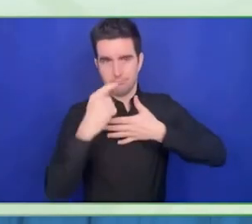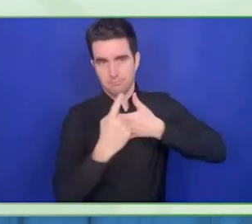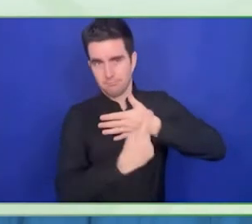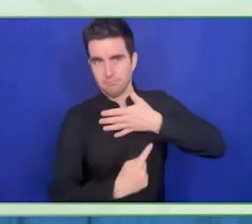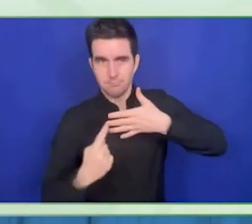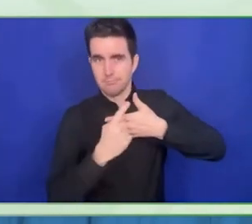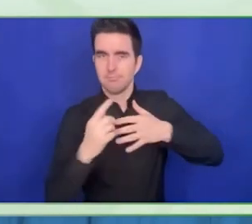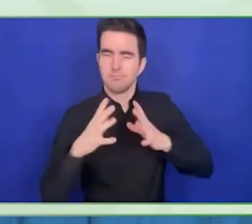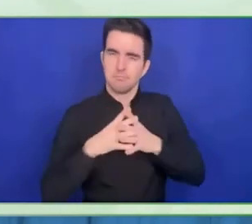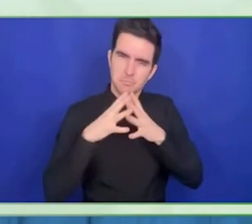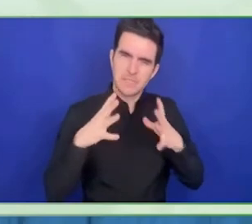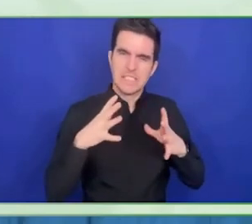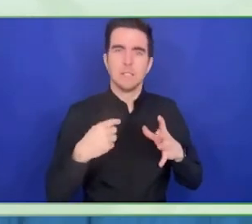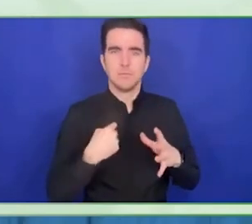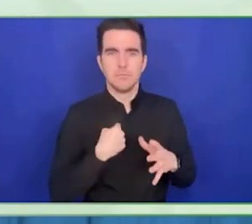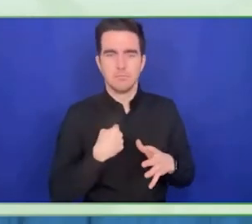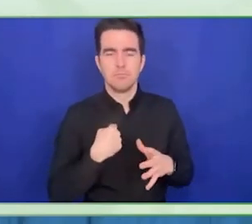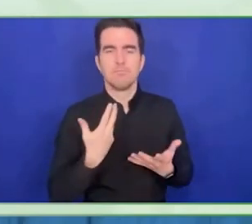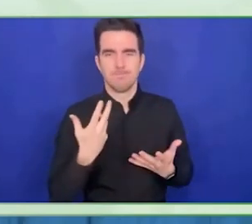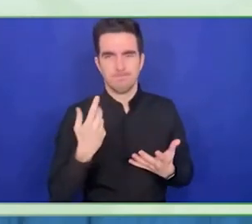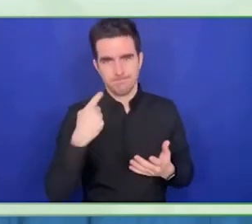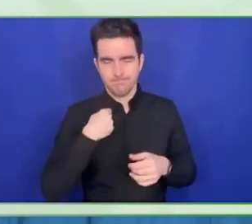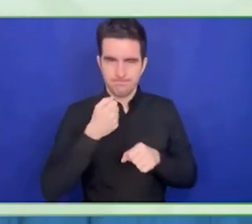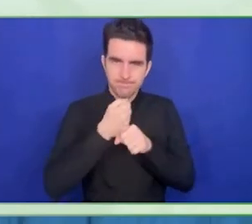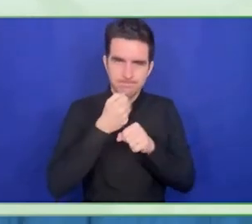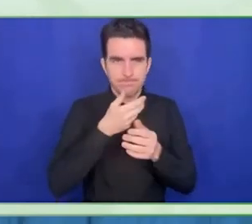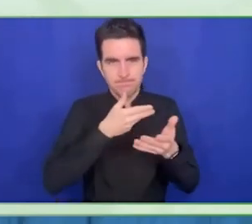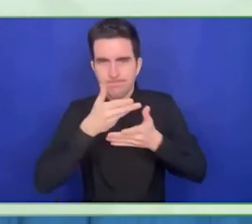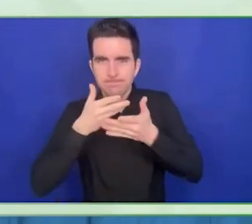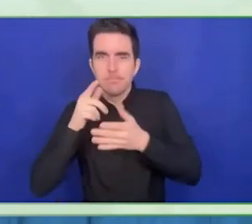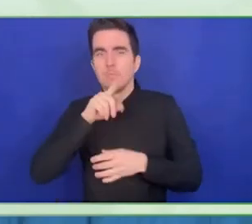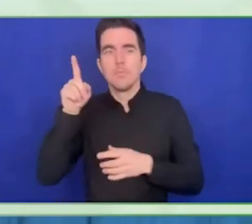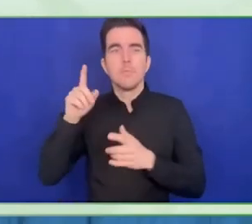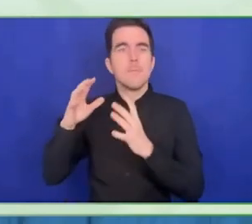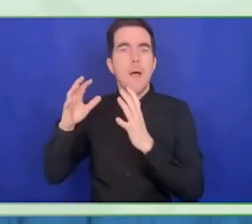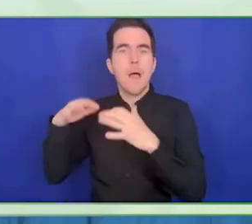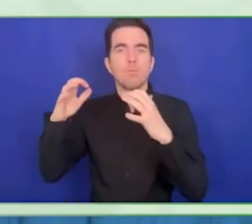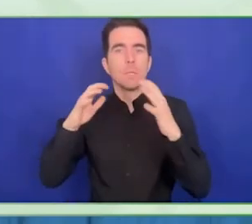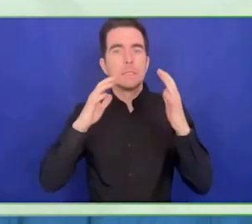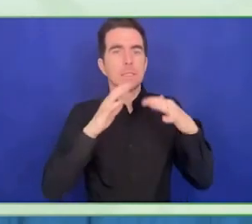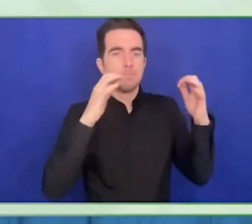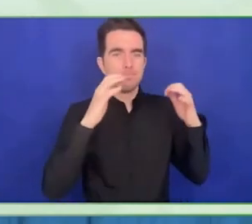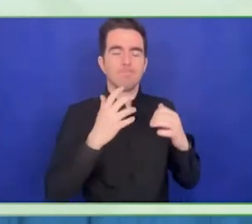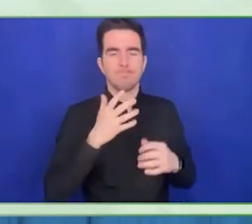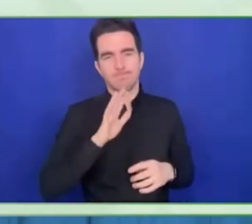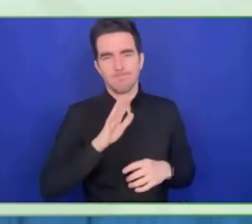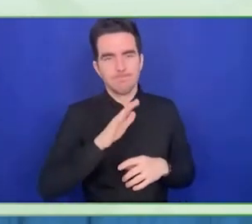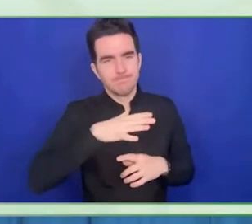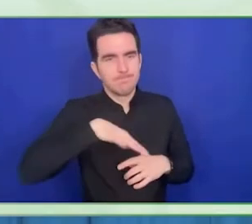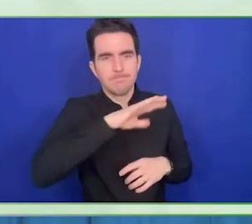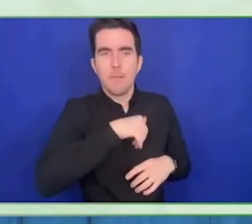Every year we finance around $100, 000,000 projects in grants, loans,